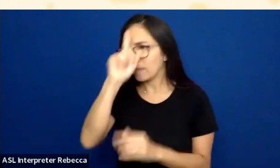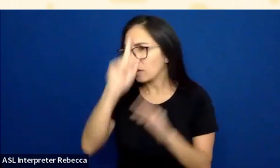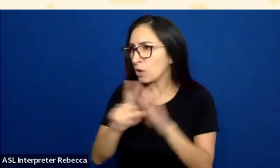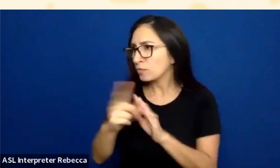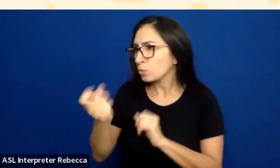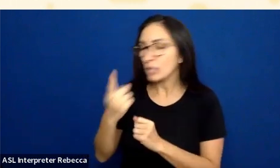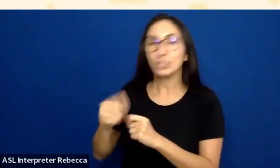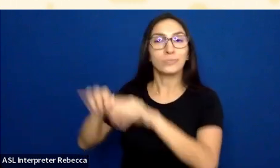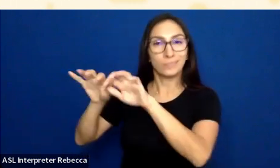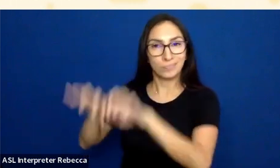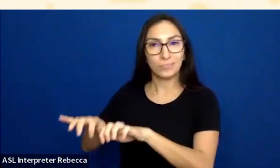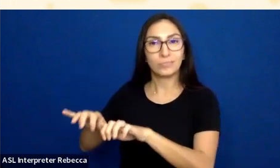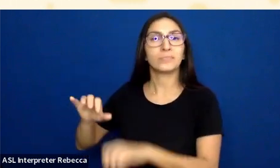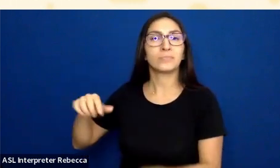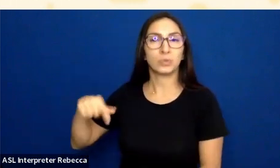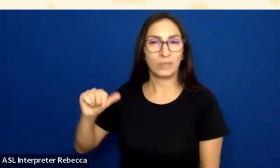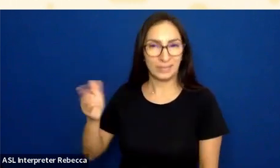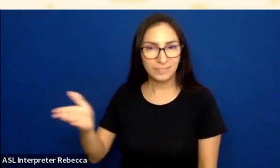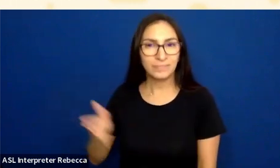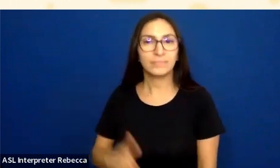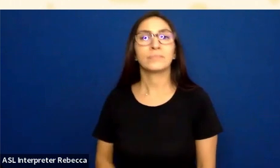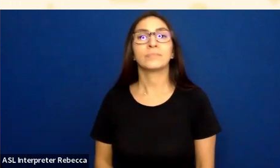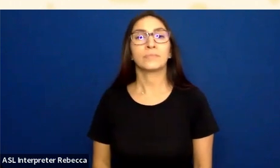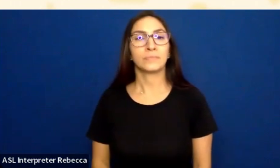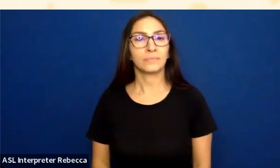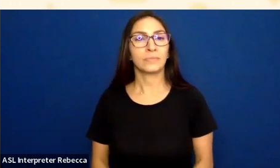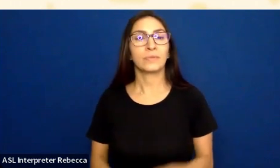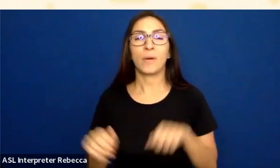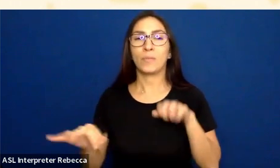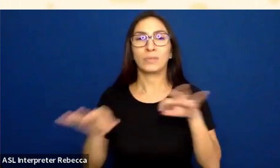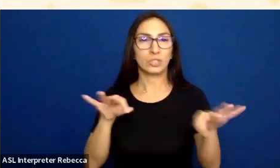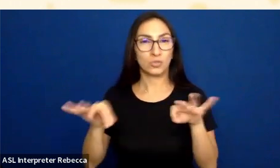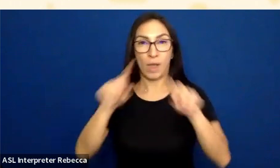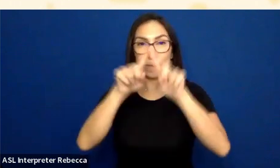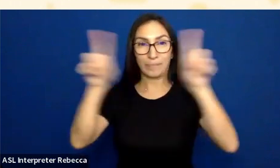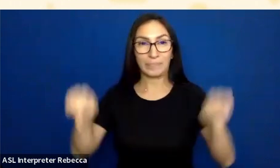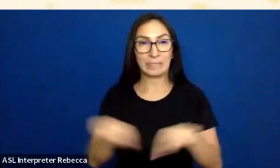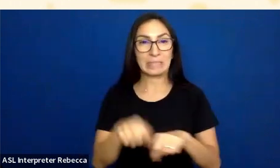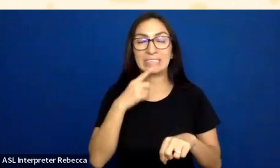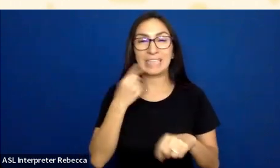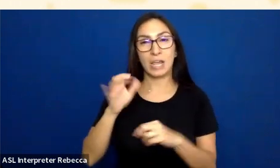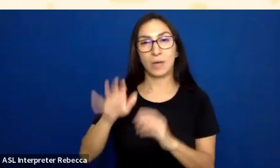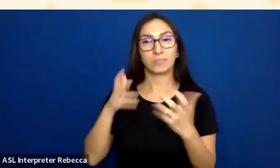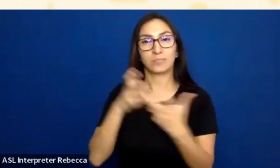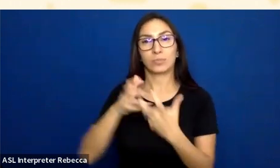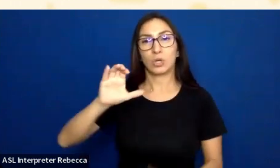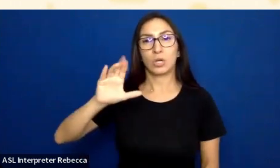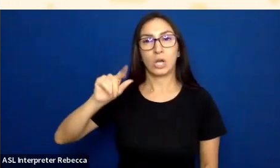I am going to just describe it a little bit. We have got a checkbox. It is a custom checkbox. I have got a label with a link in it.